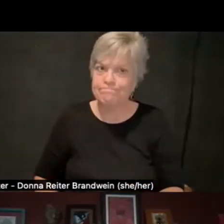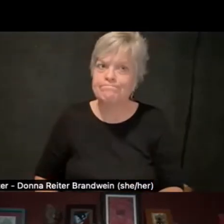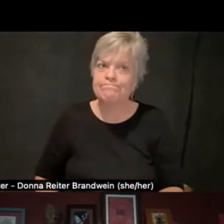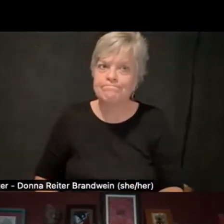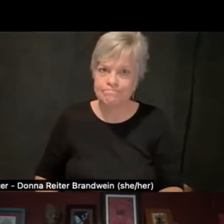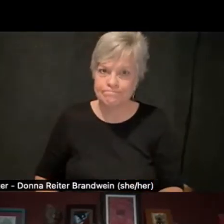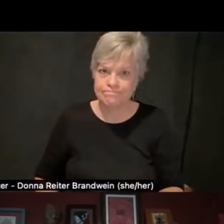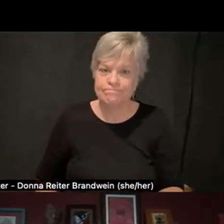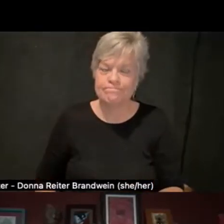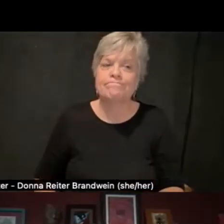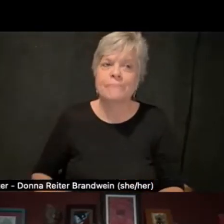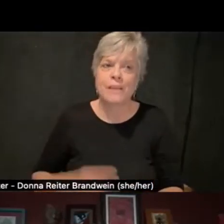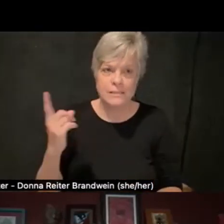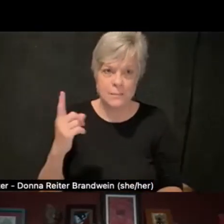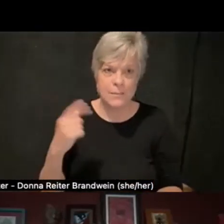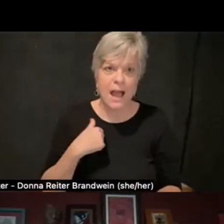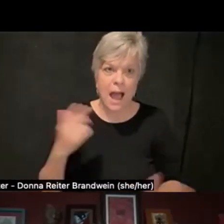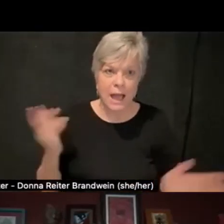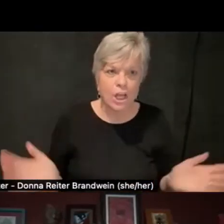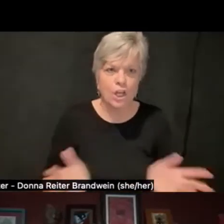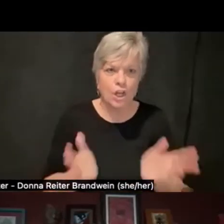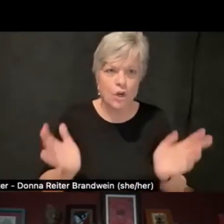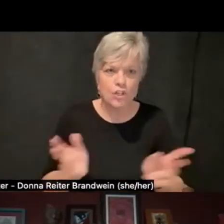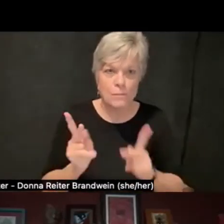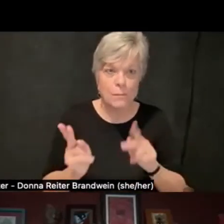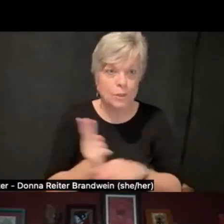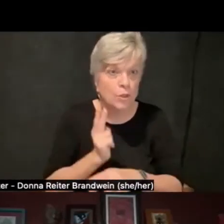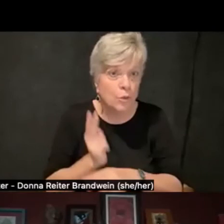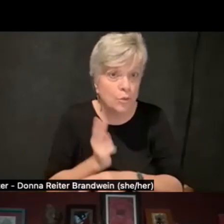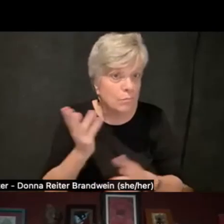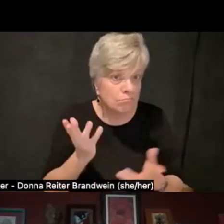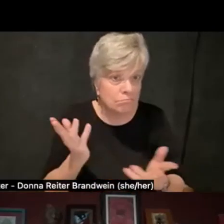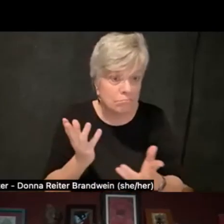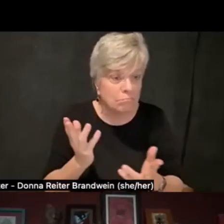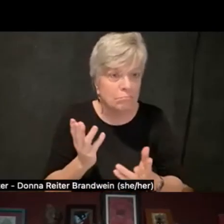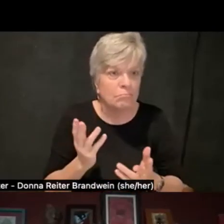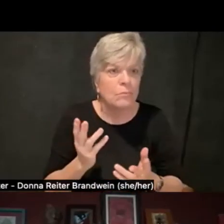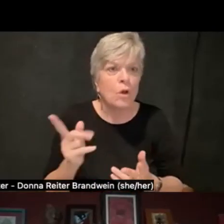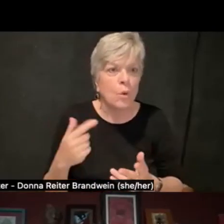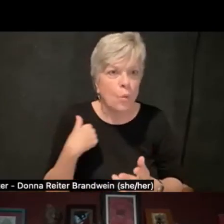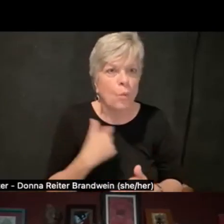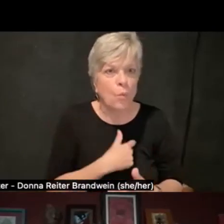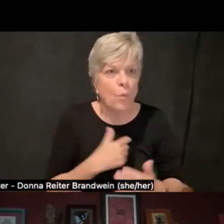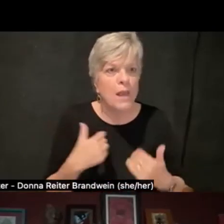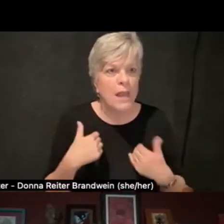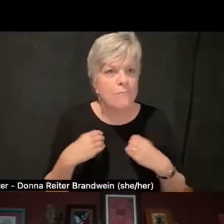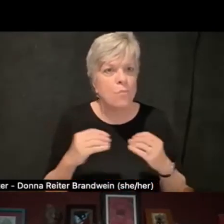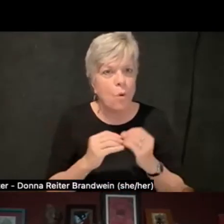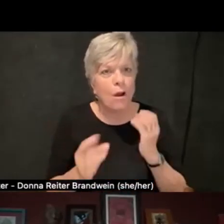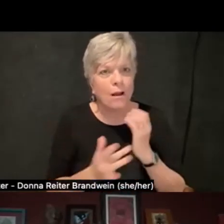Something that I encourage people to use is that we have more technological capabilities